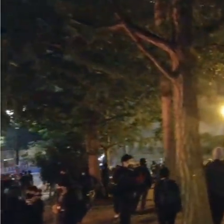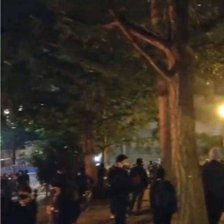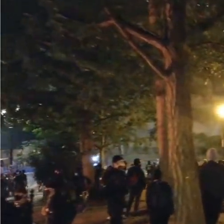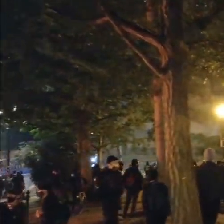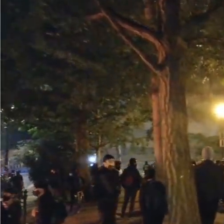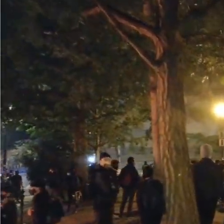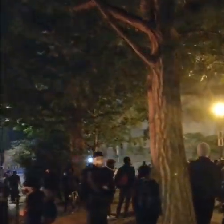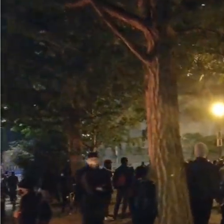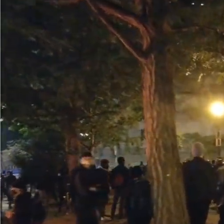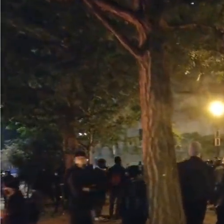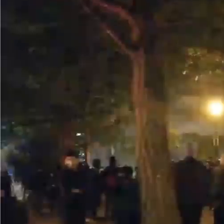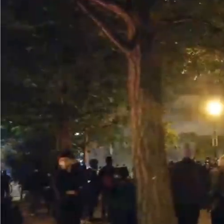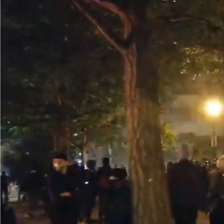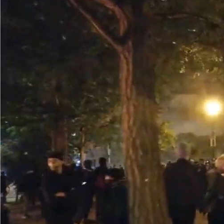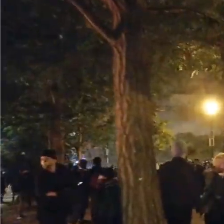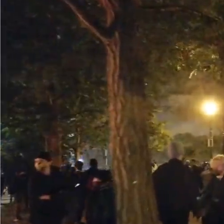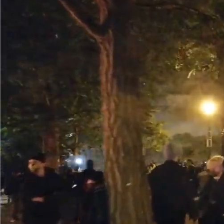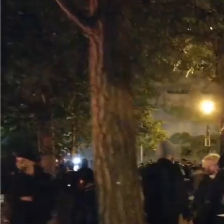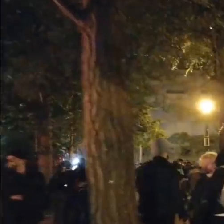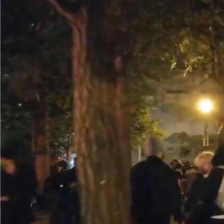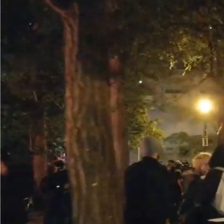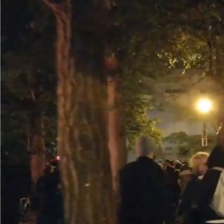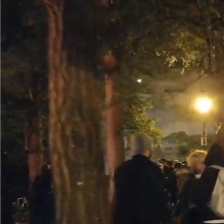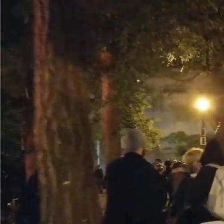grade like ground level fireworks going off over there.